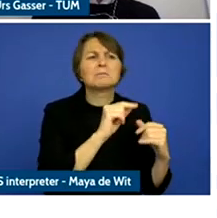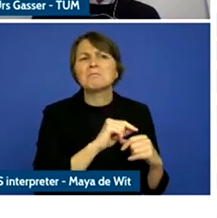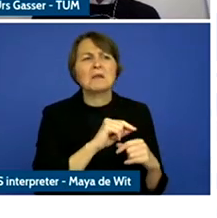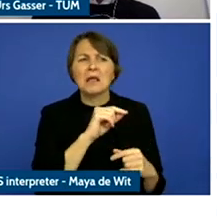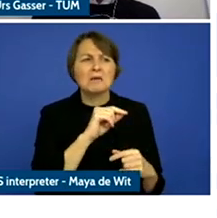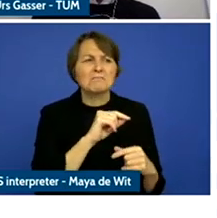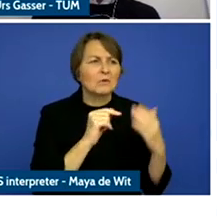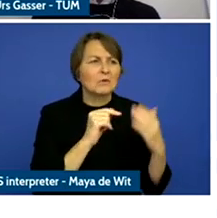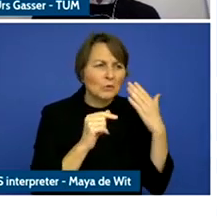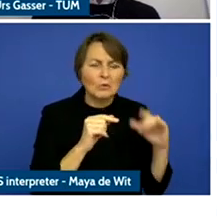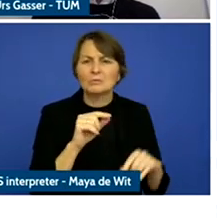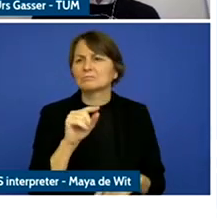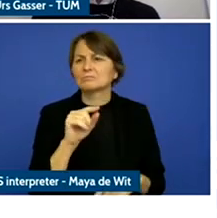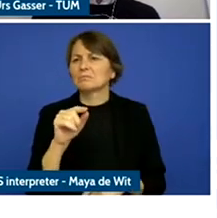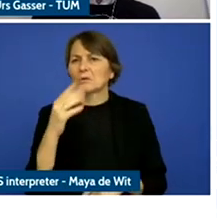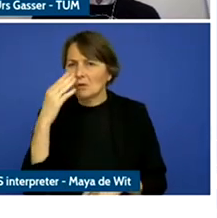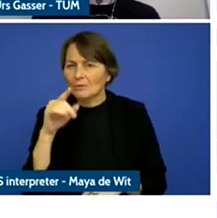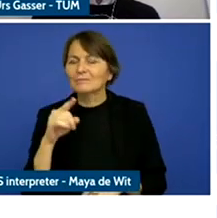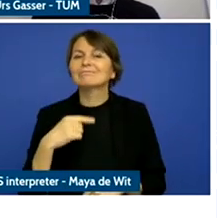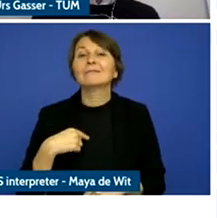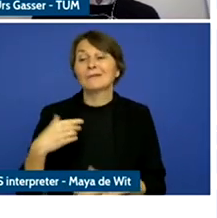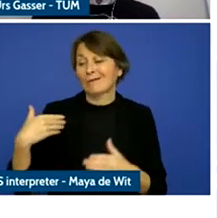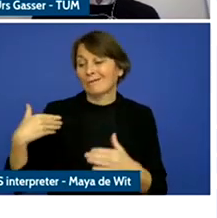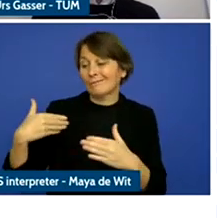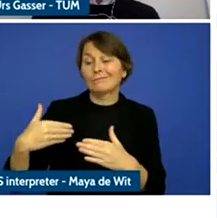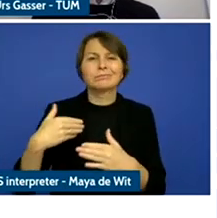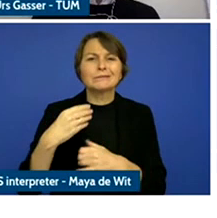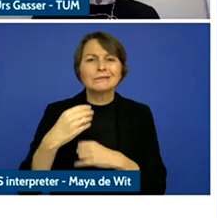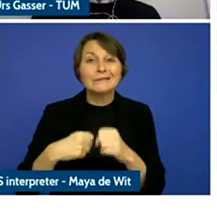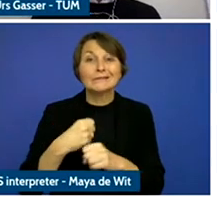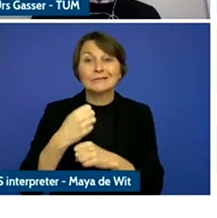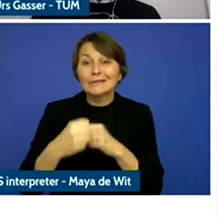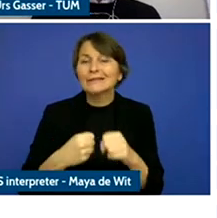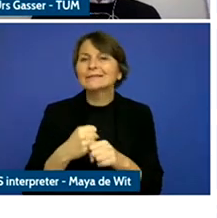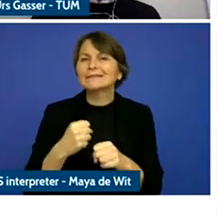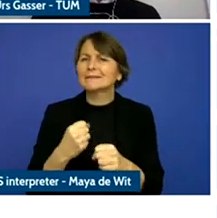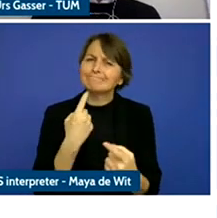implications about digital technology use by children and I think much for the good.